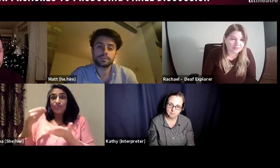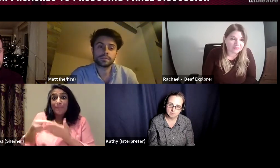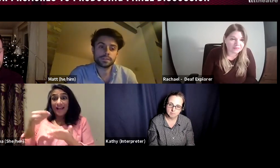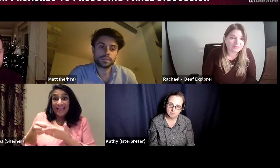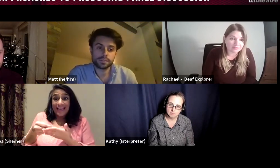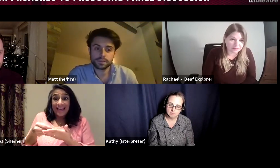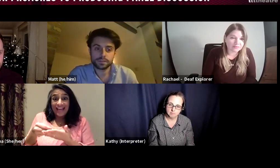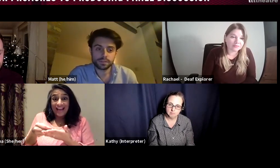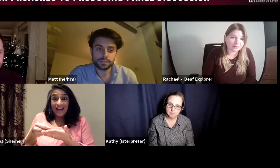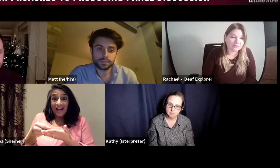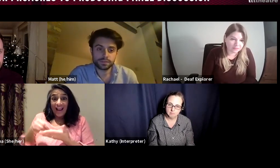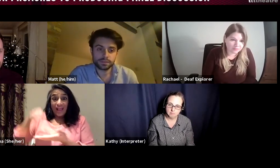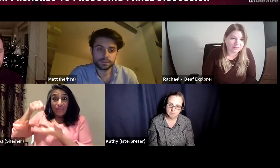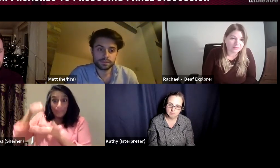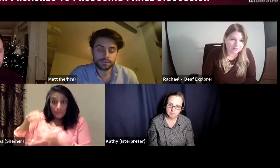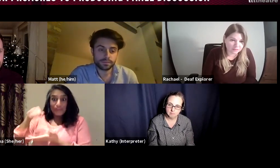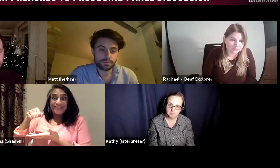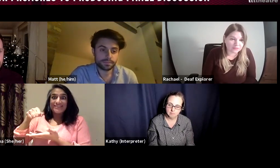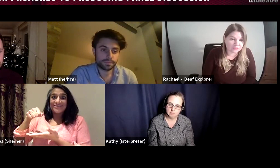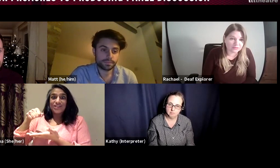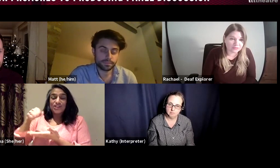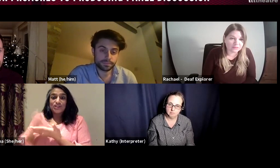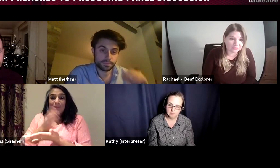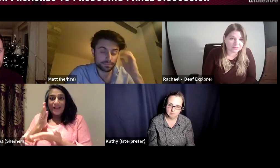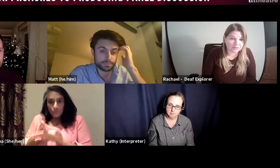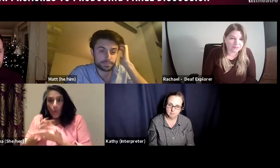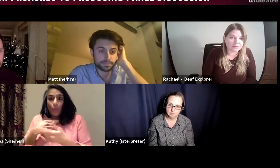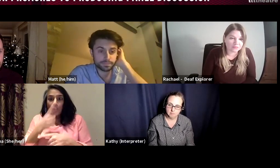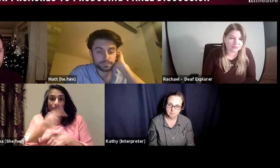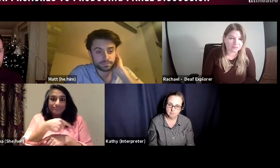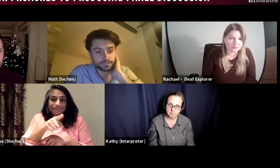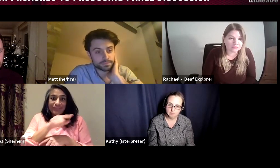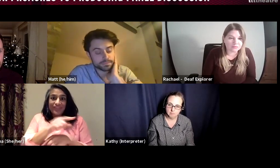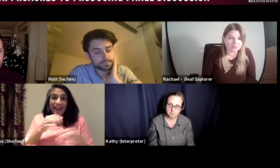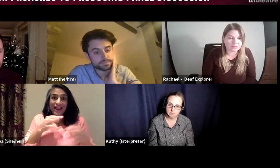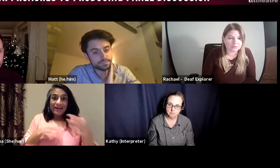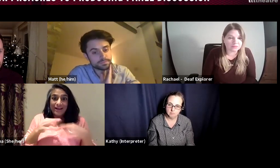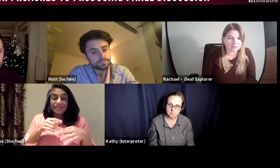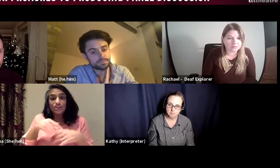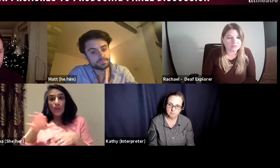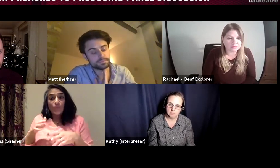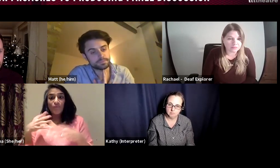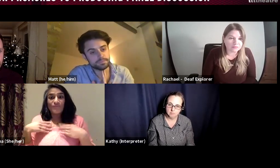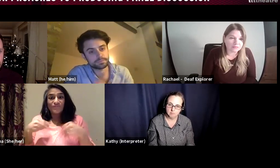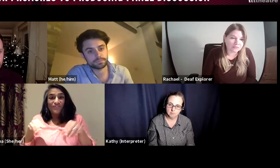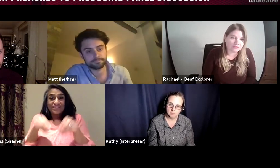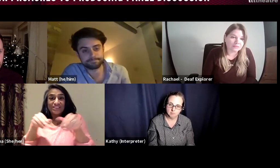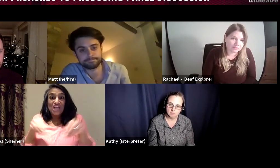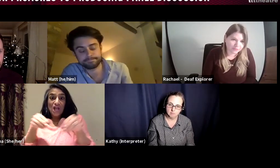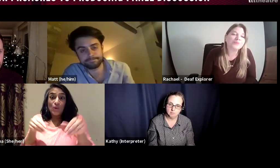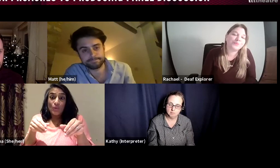Thankfully we had additional money in the budget that made it possible to ensure those actors